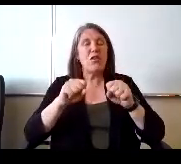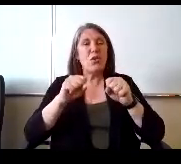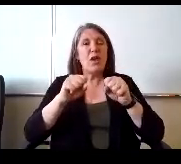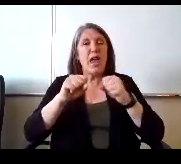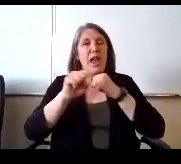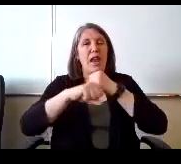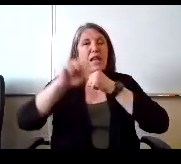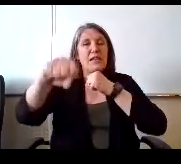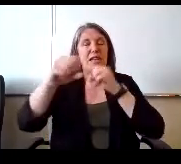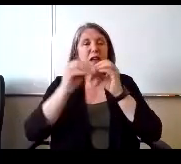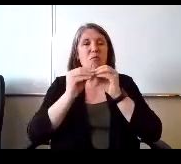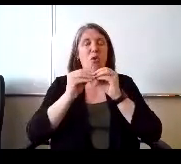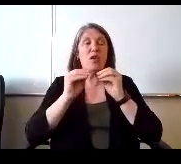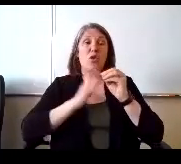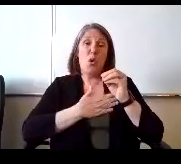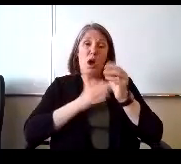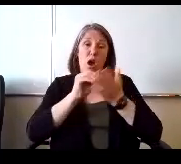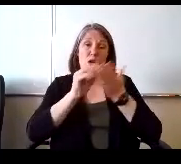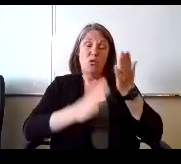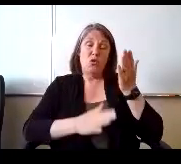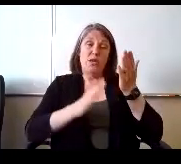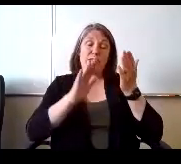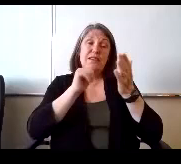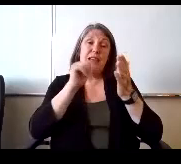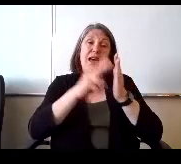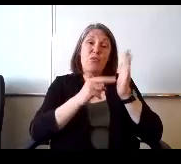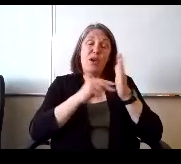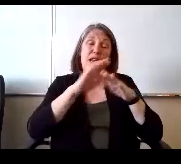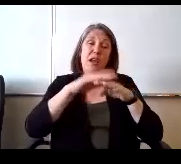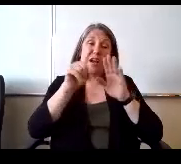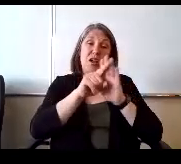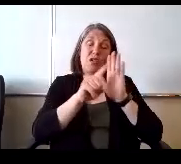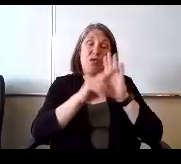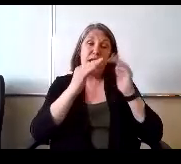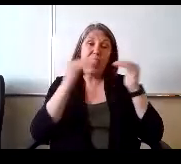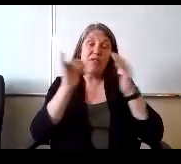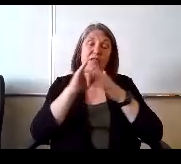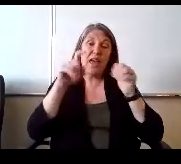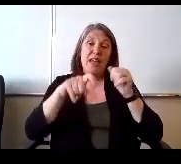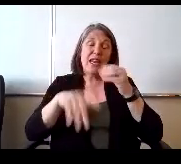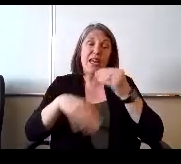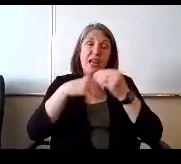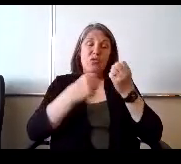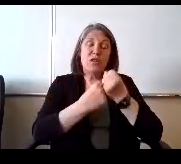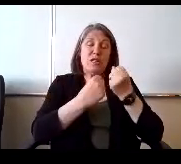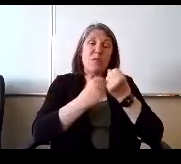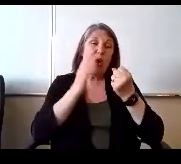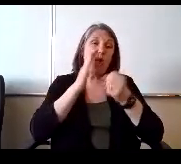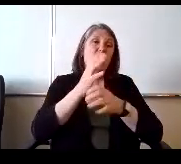on grade level that need extra support are going to get a very structured literacy approach to learning how to